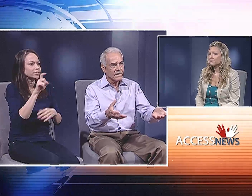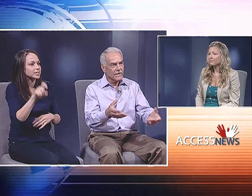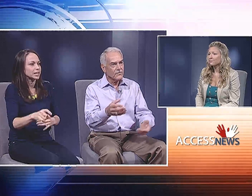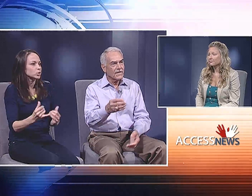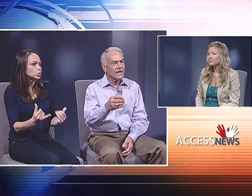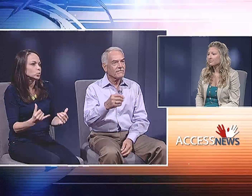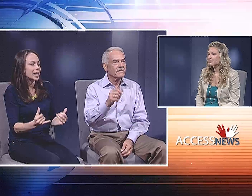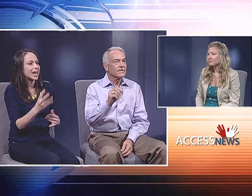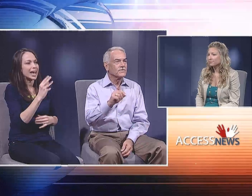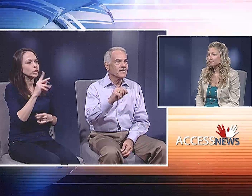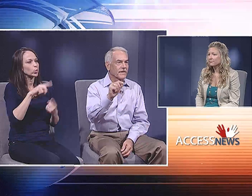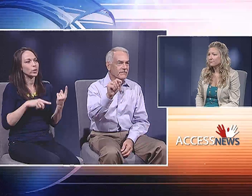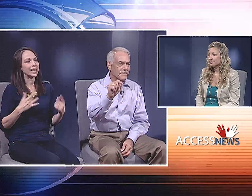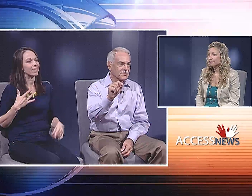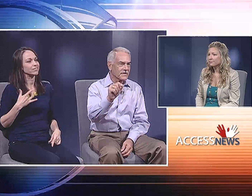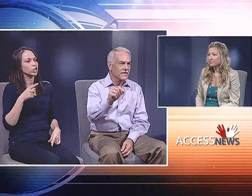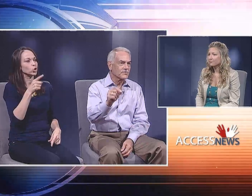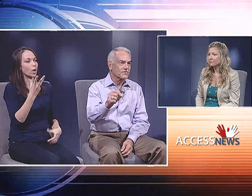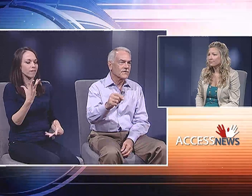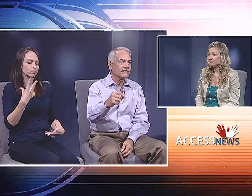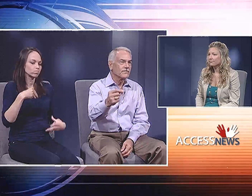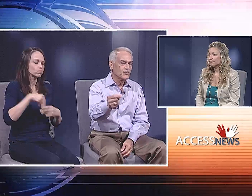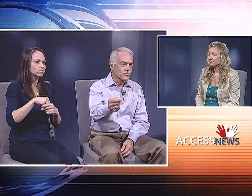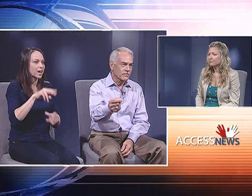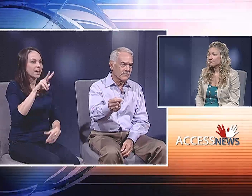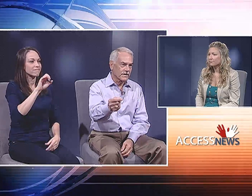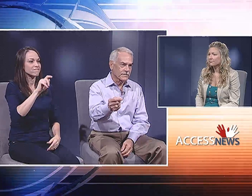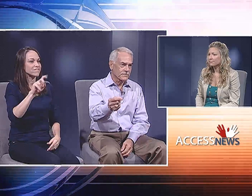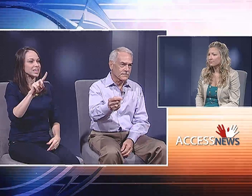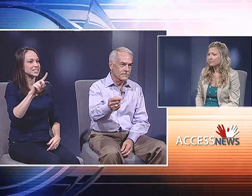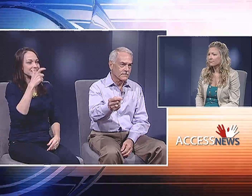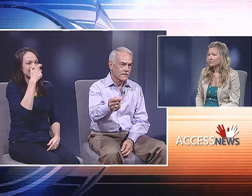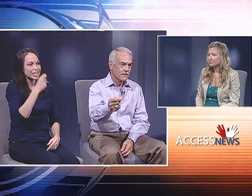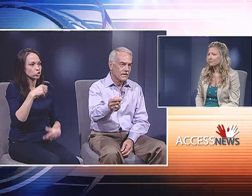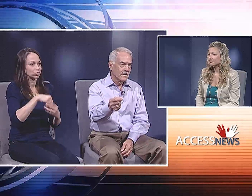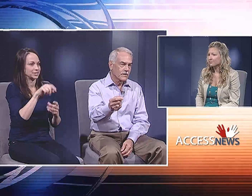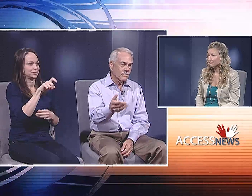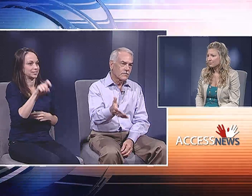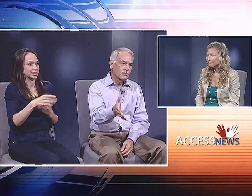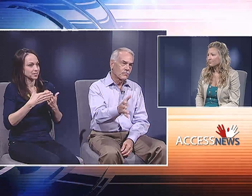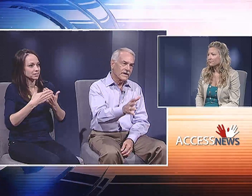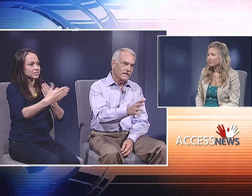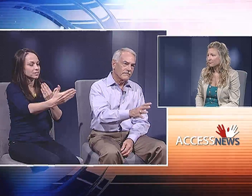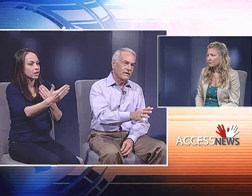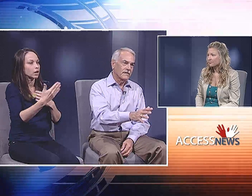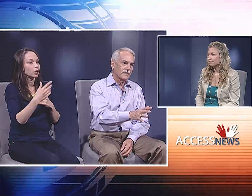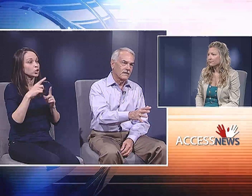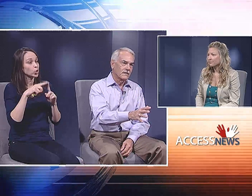you're not part of Texas today. And you can't feel that you have a vested interest in the future of Texas.